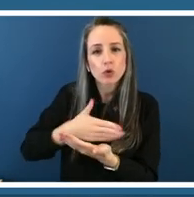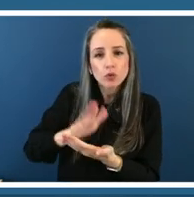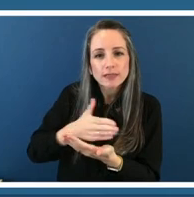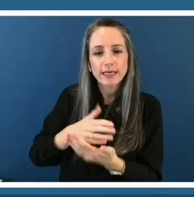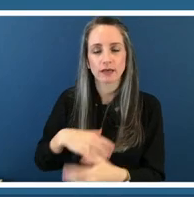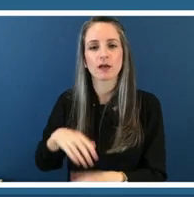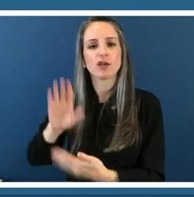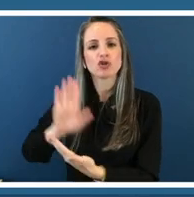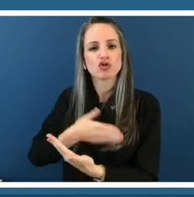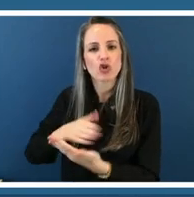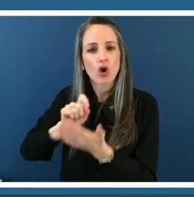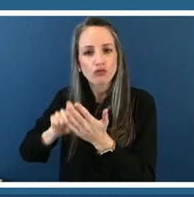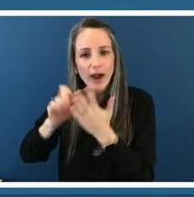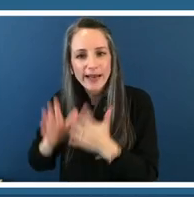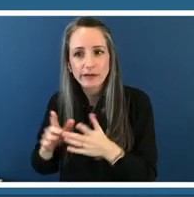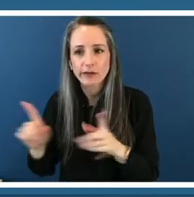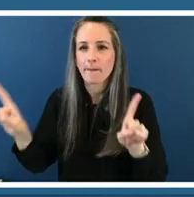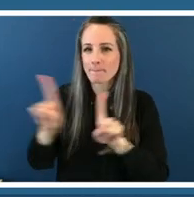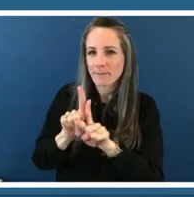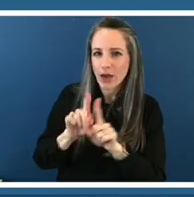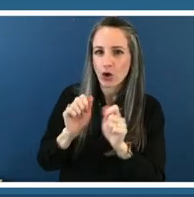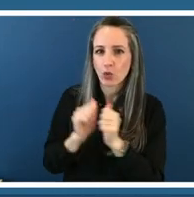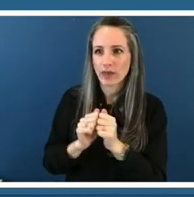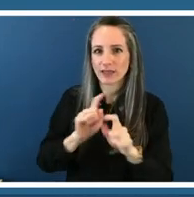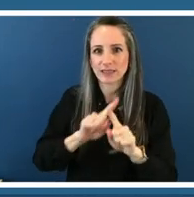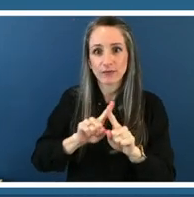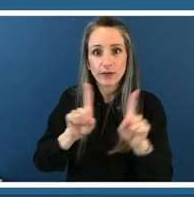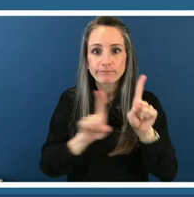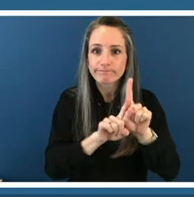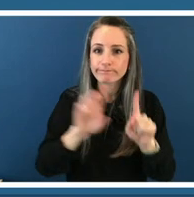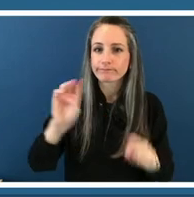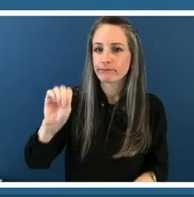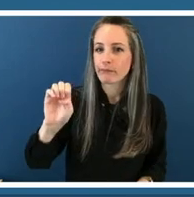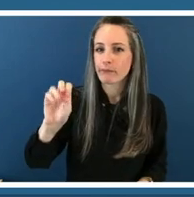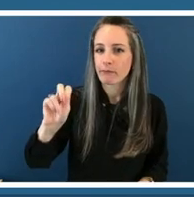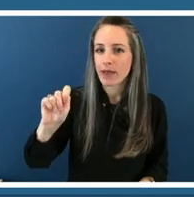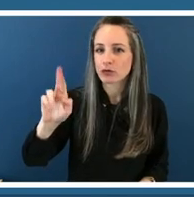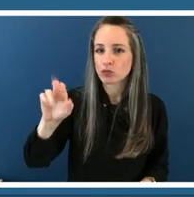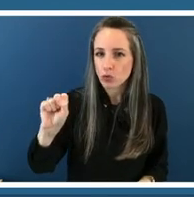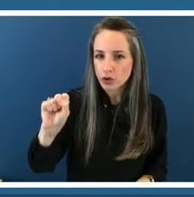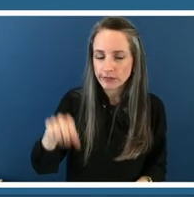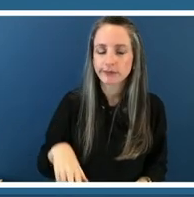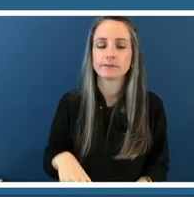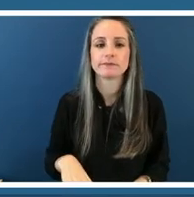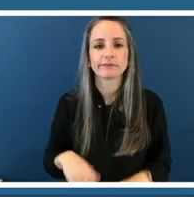mentors and also get a really in-depth um